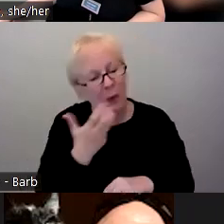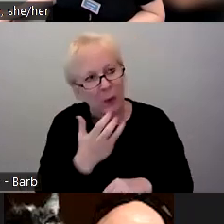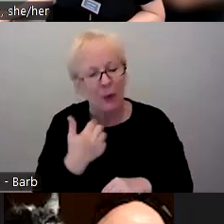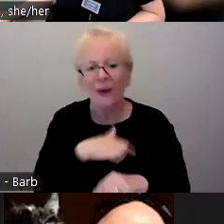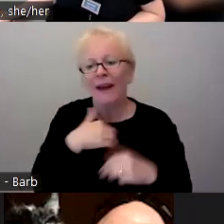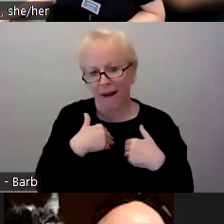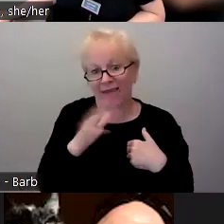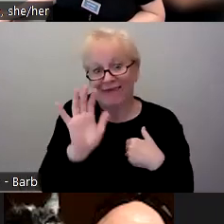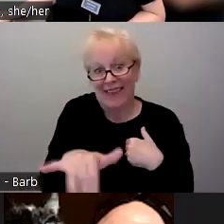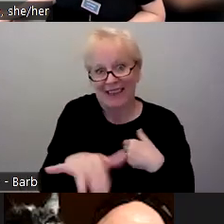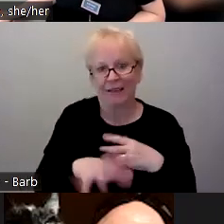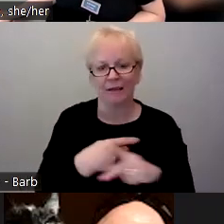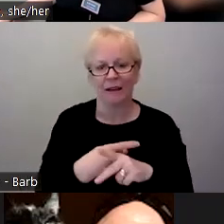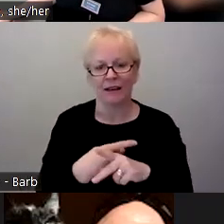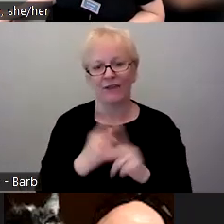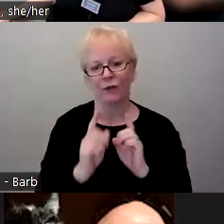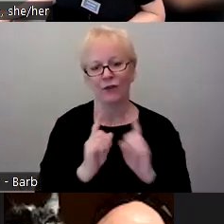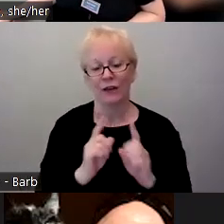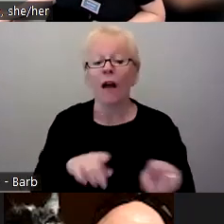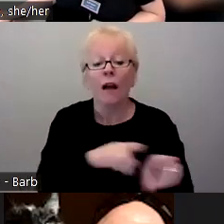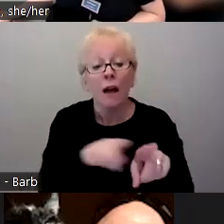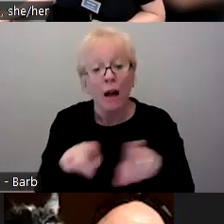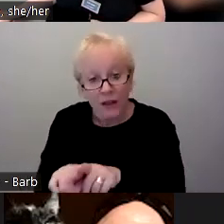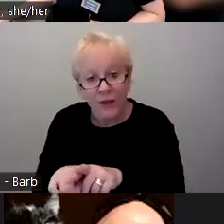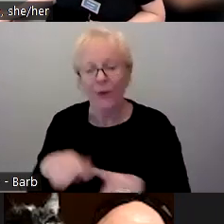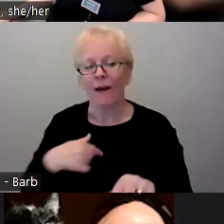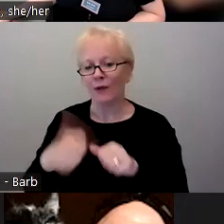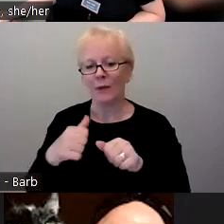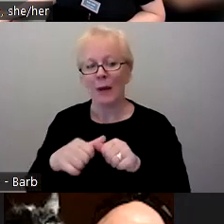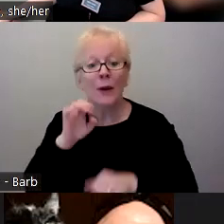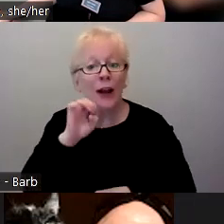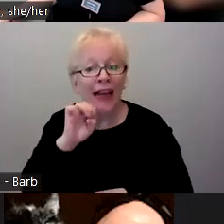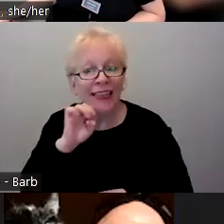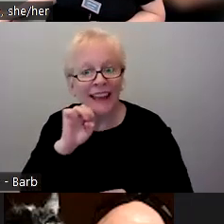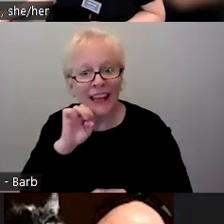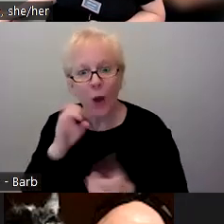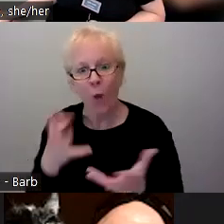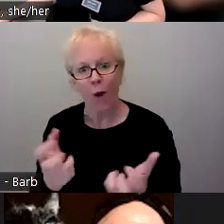And also, I remember learning that Ellie is wanting to write a book and so I'm curious